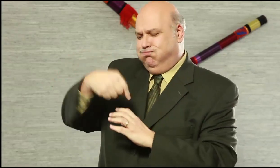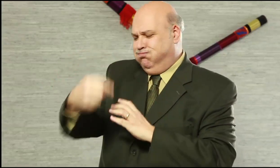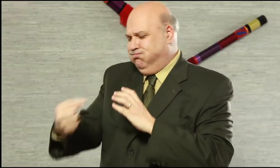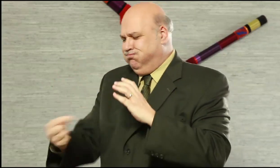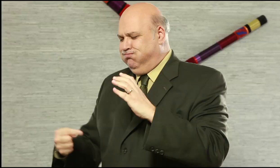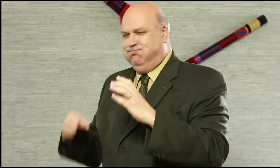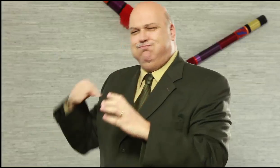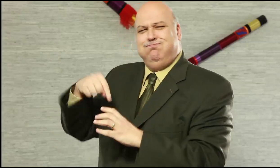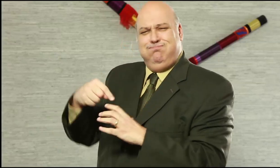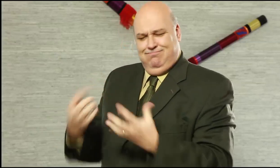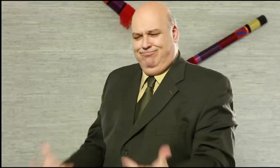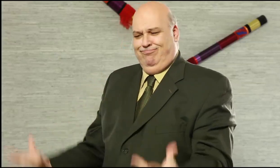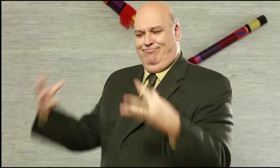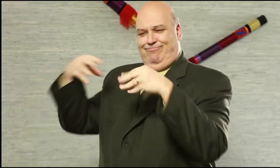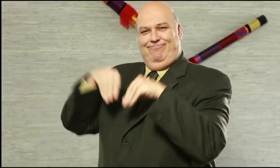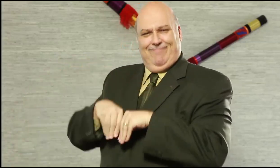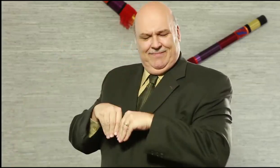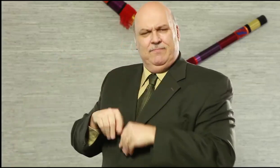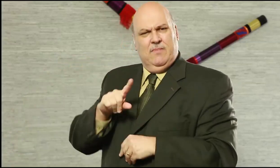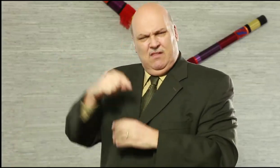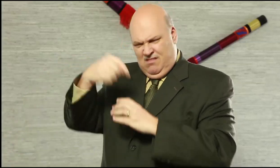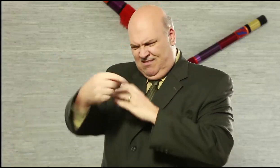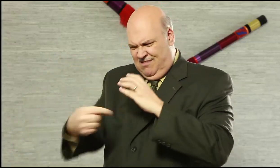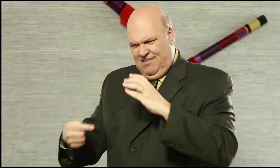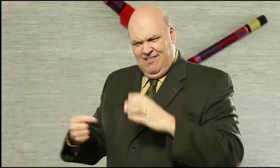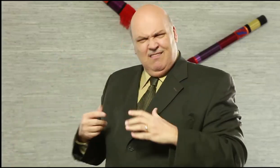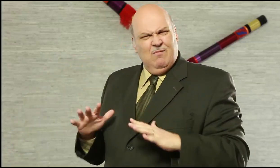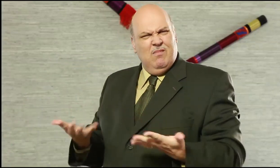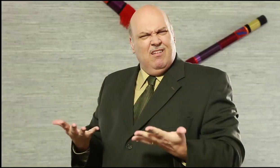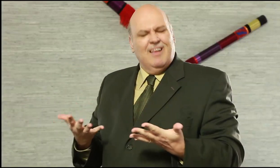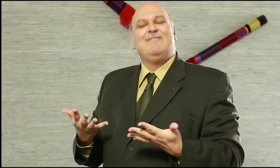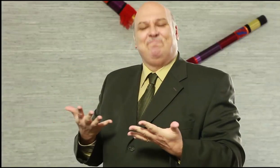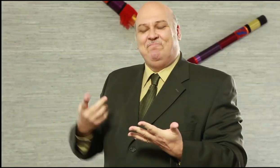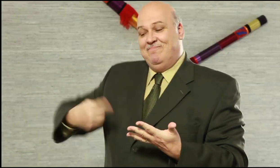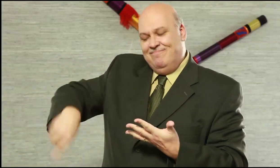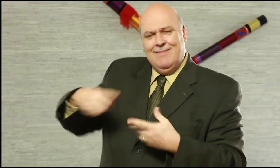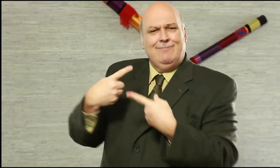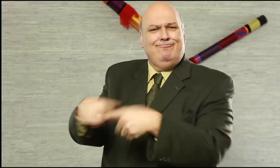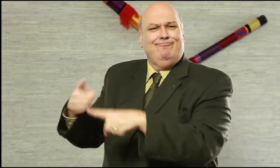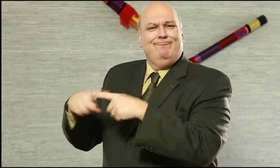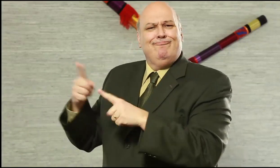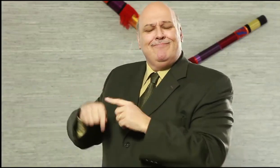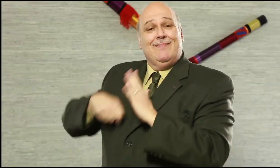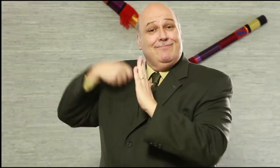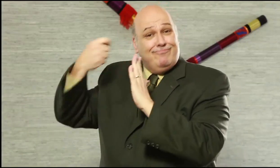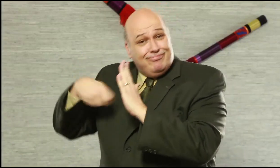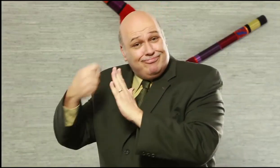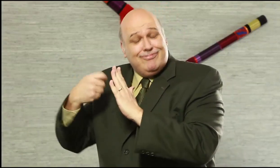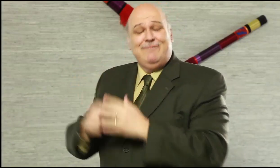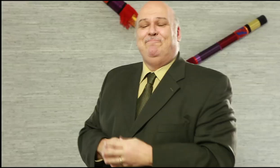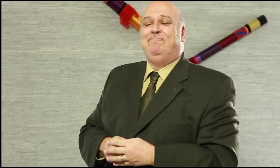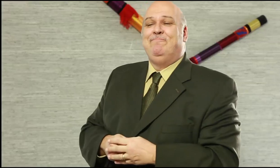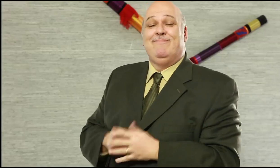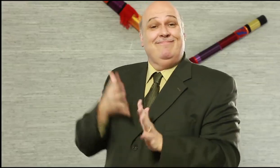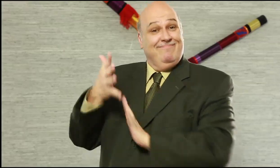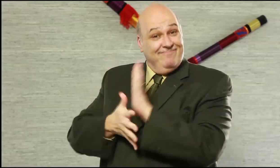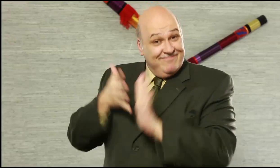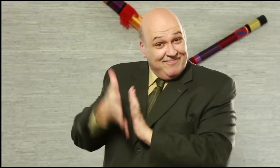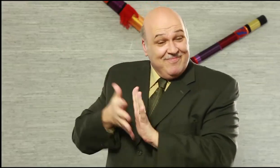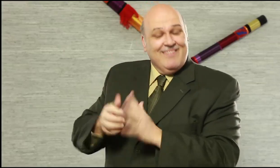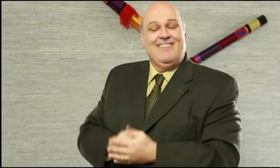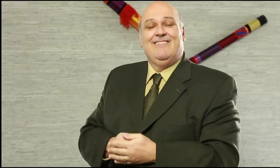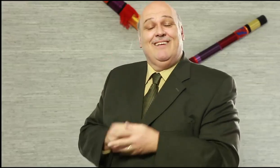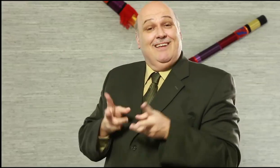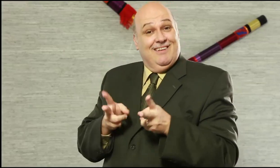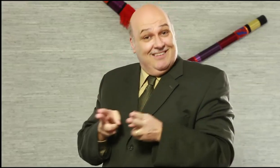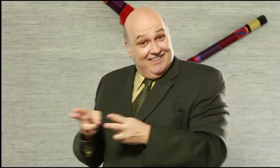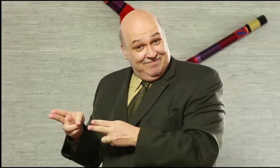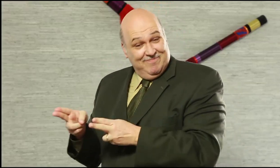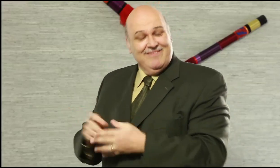Toronto, Canada with writers, crew members and Signers